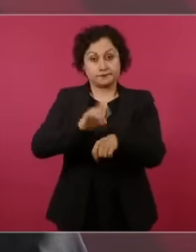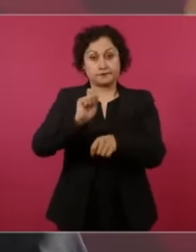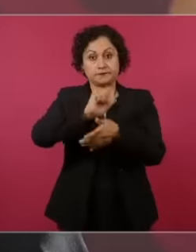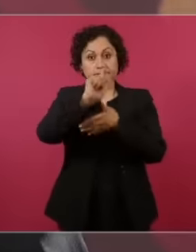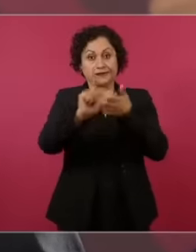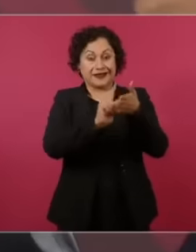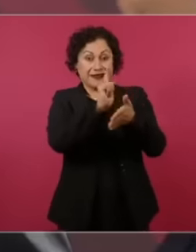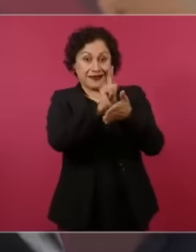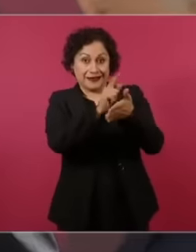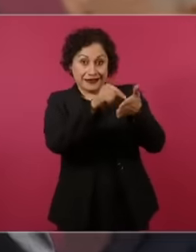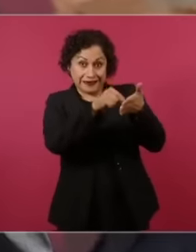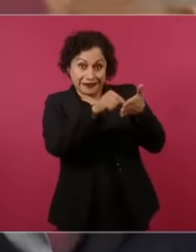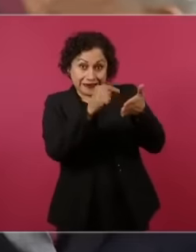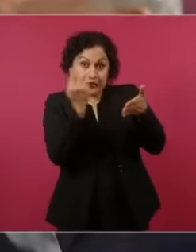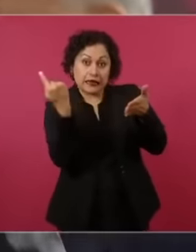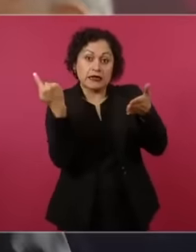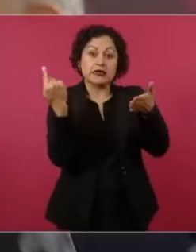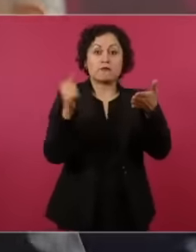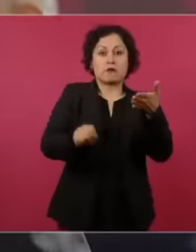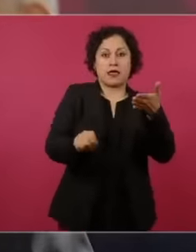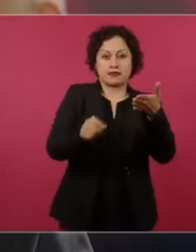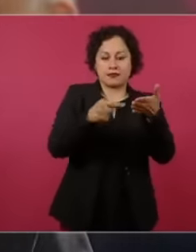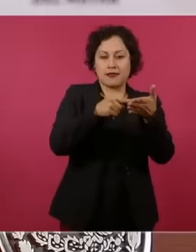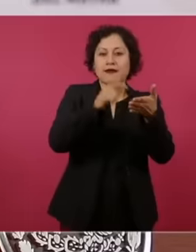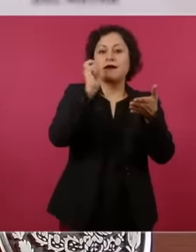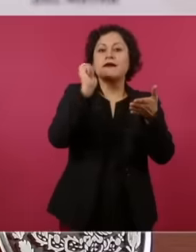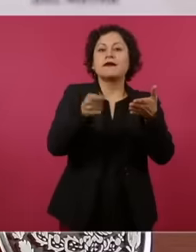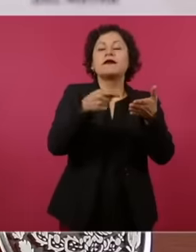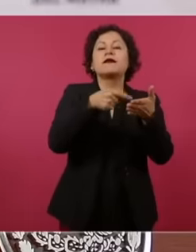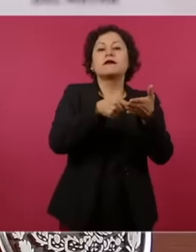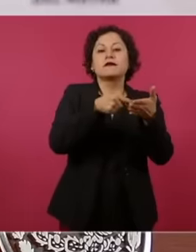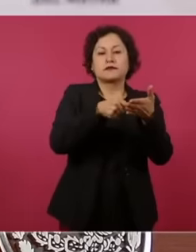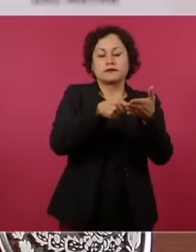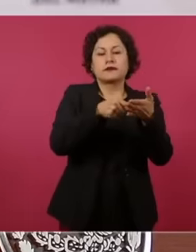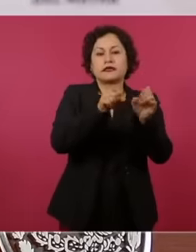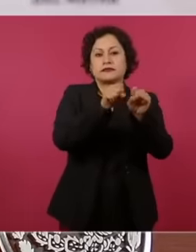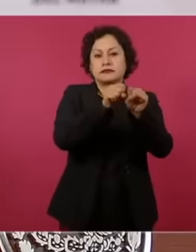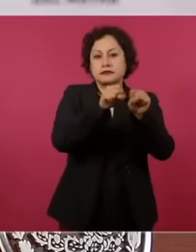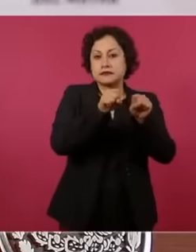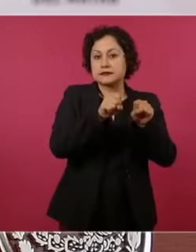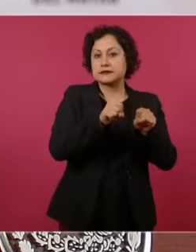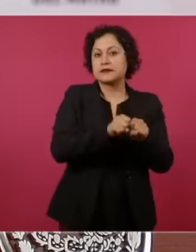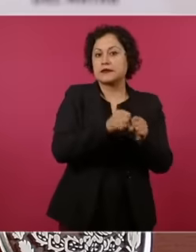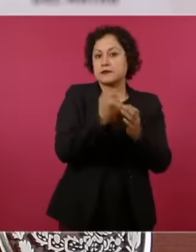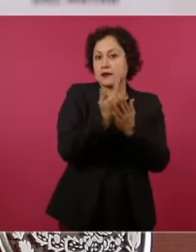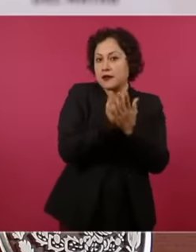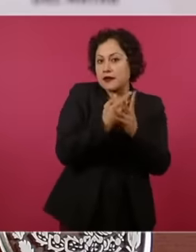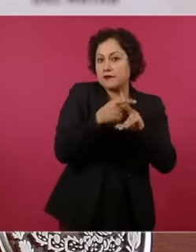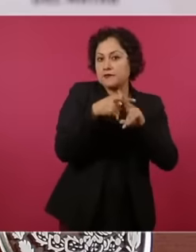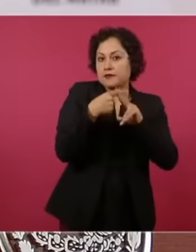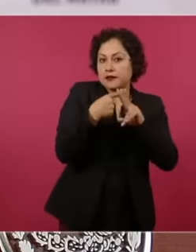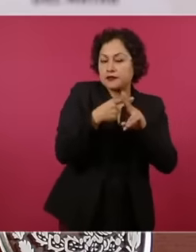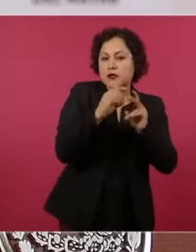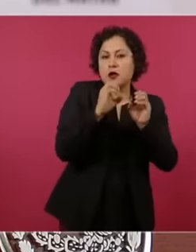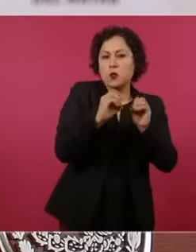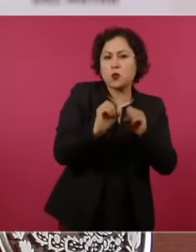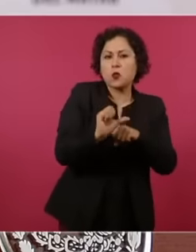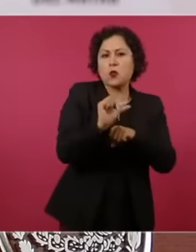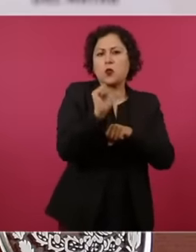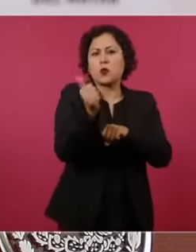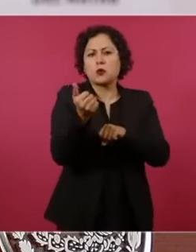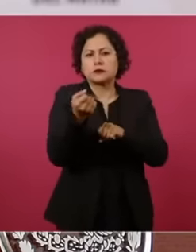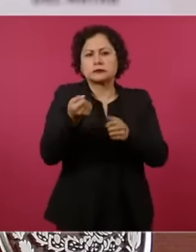financial system and so-called vulnerable activities, which are places where